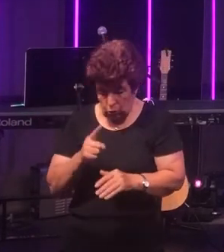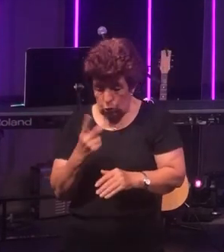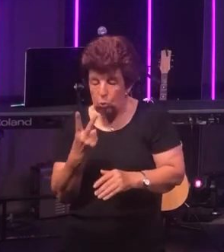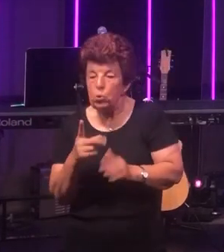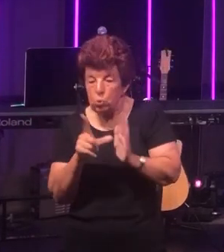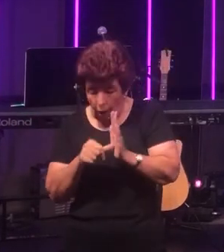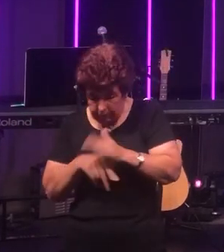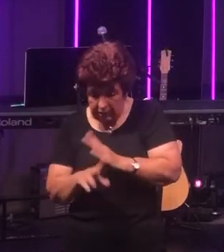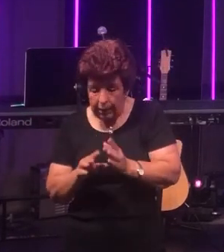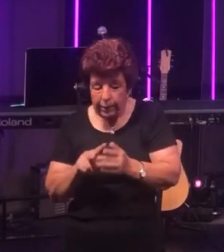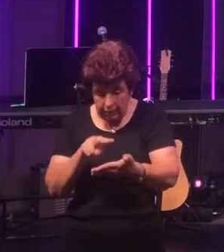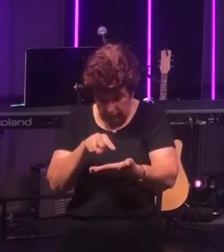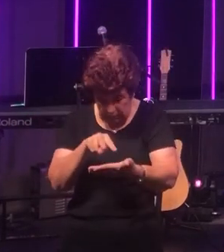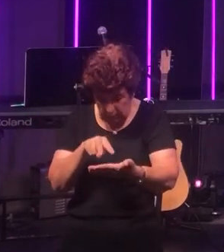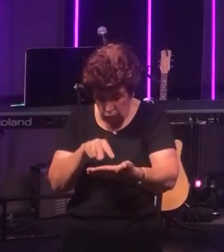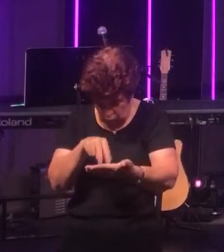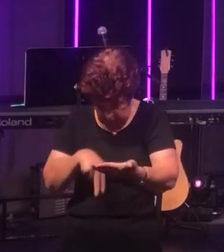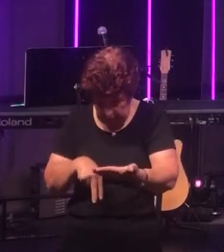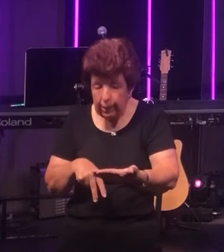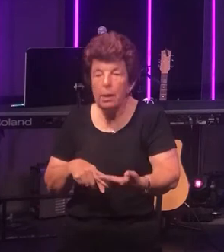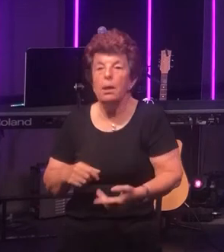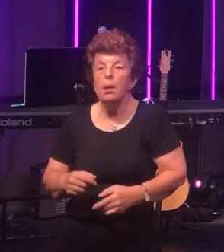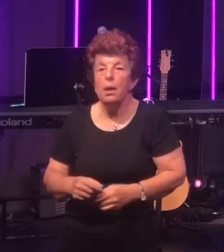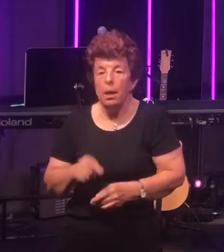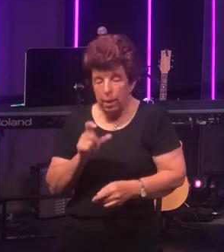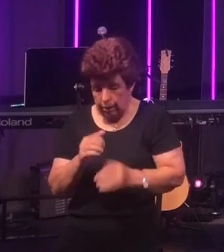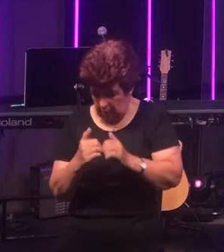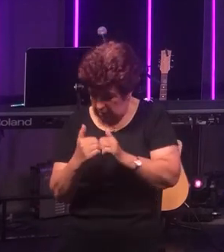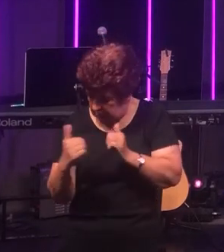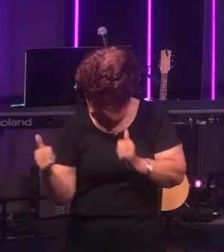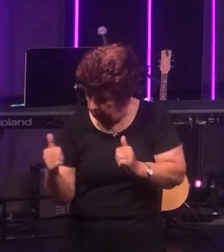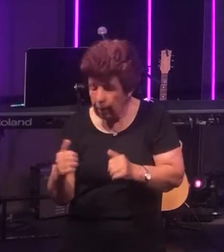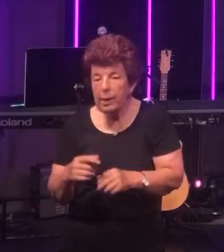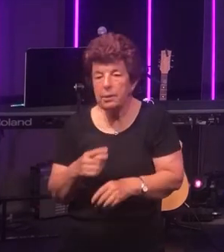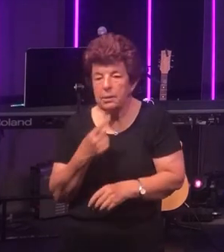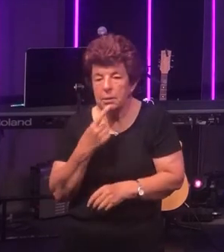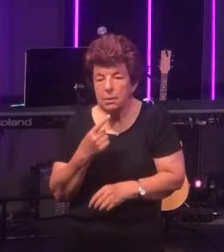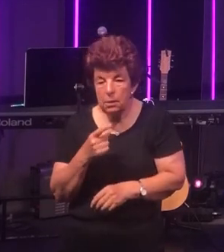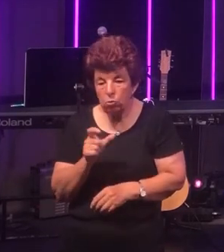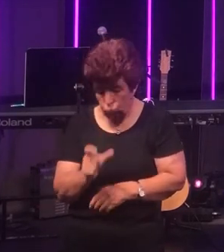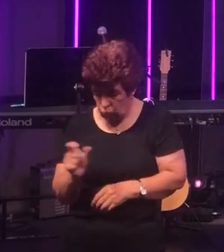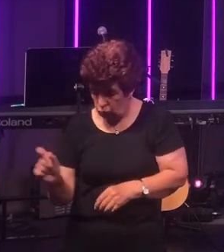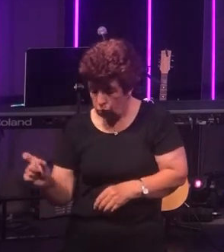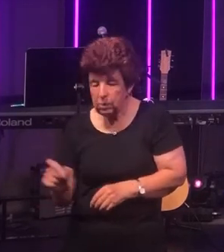Scripture which I've read to you today that word "separate" occurs.